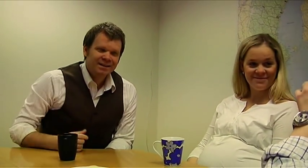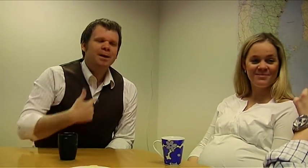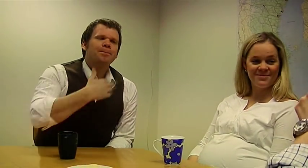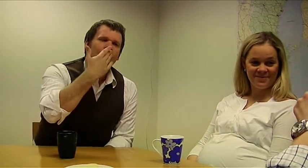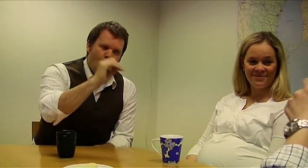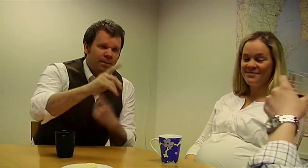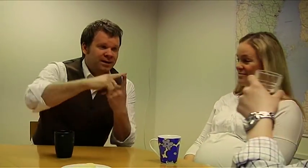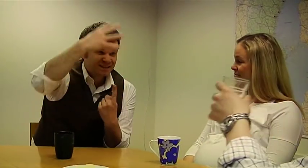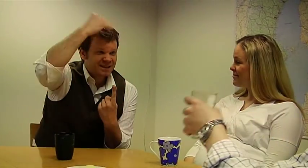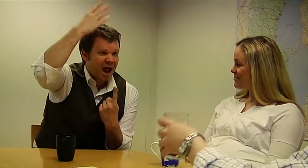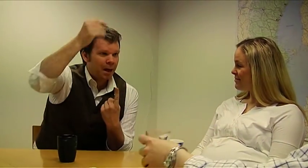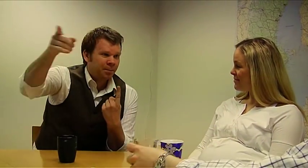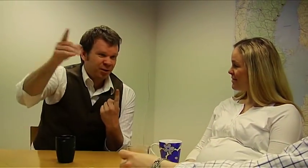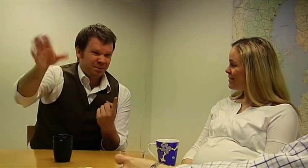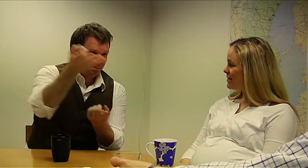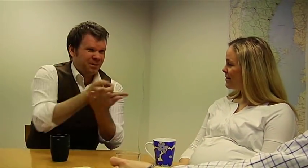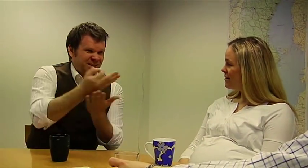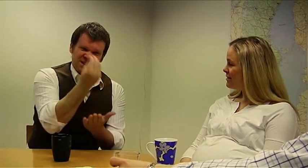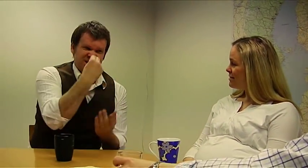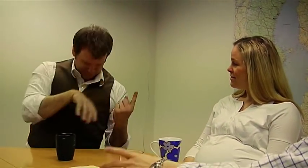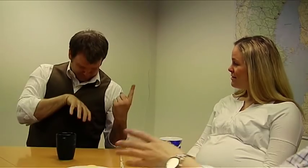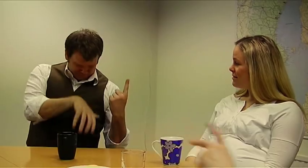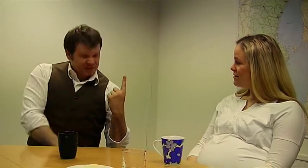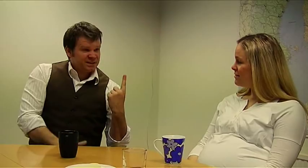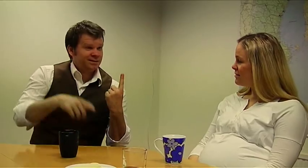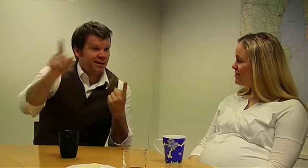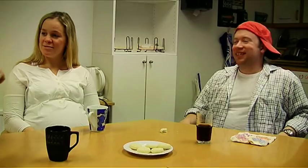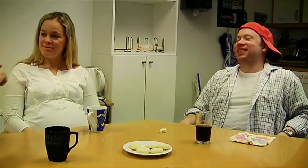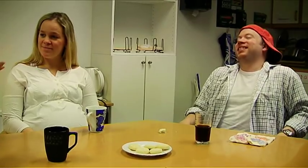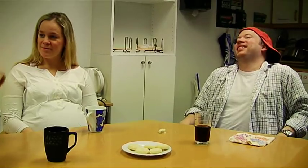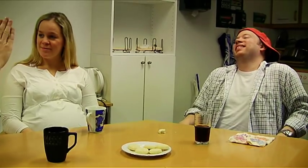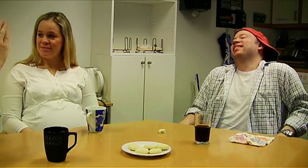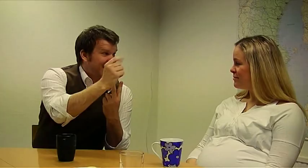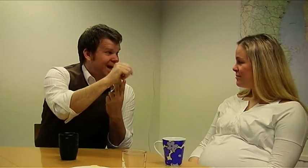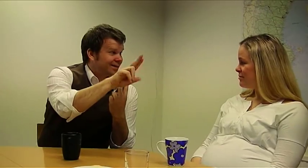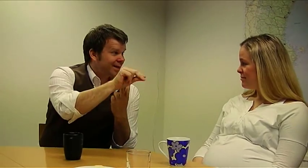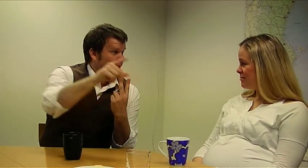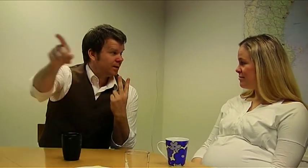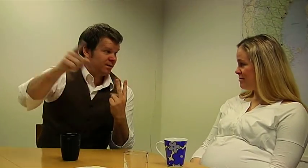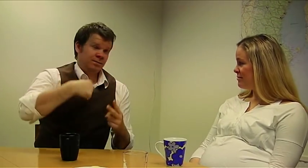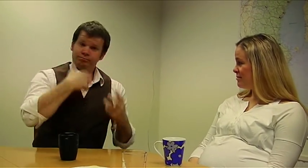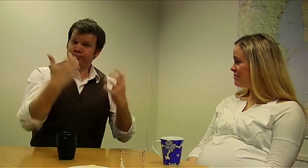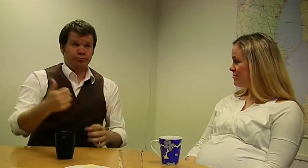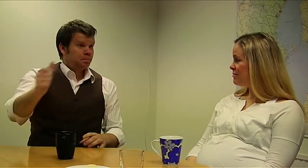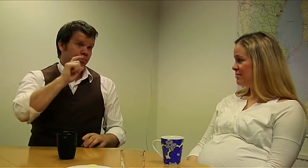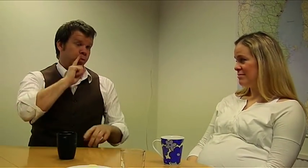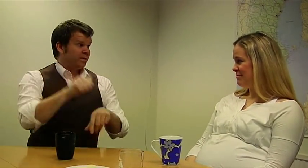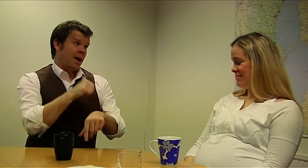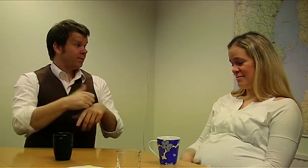I am talking about Salim and his pizza stomach! And Jelena, I gotno idea if she's taking exercises.